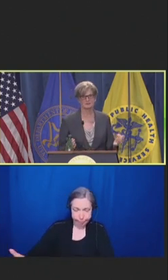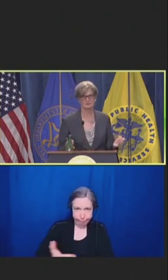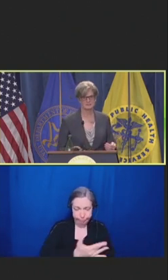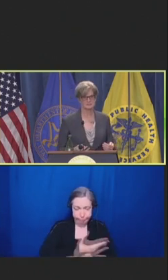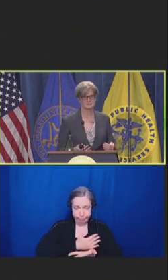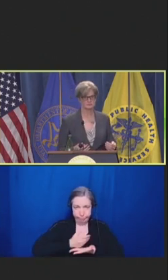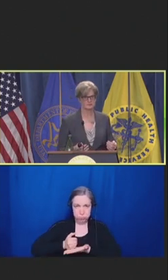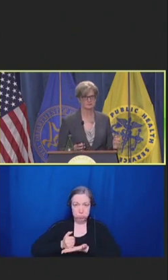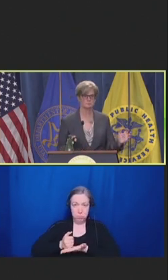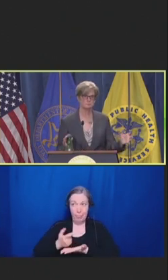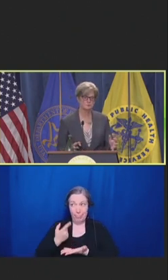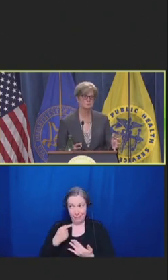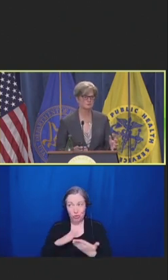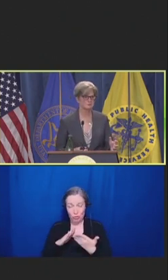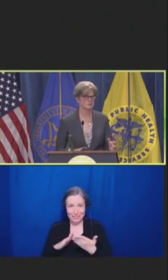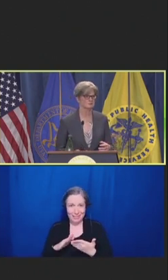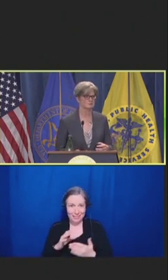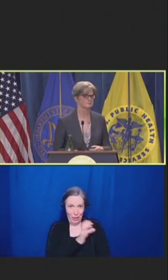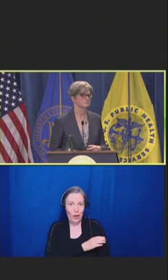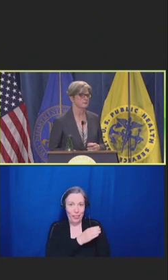clinician distress and put them all together.